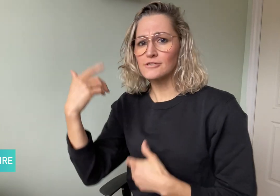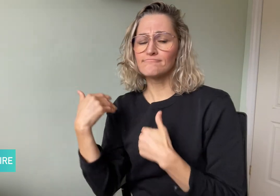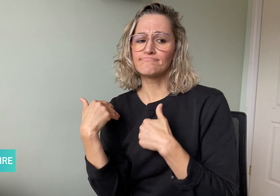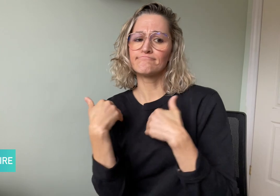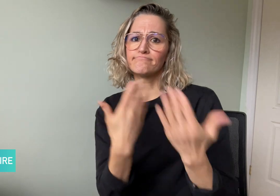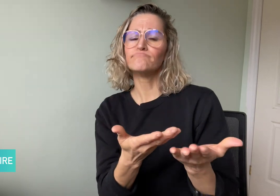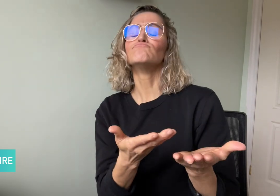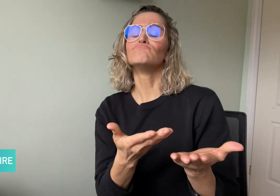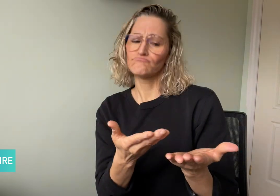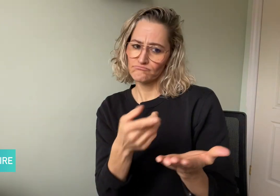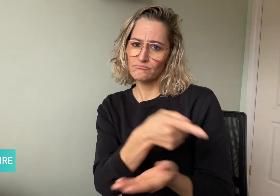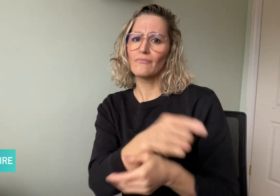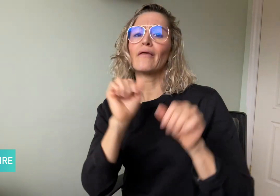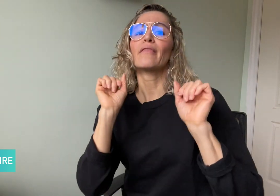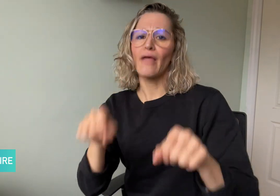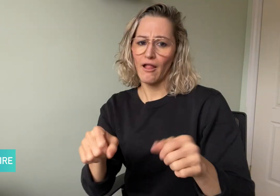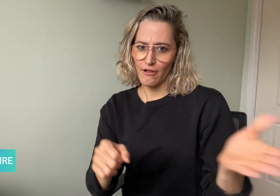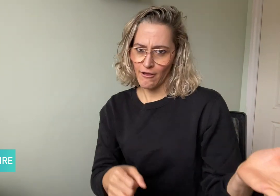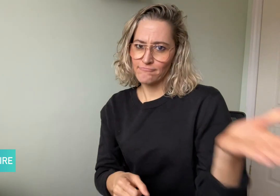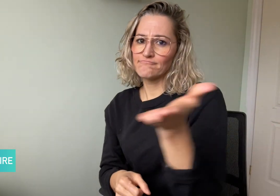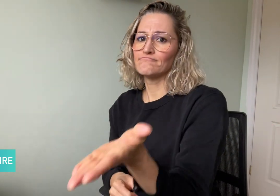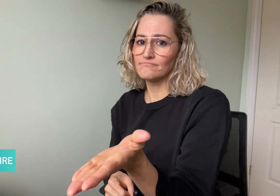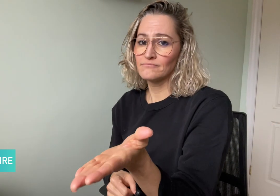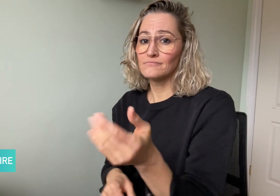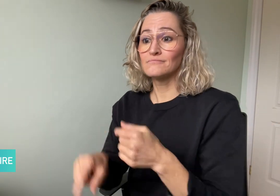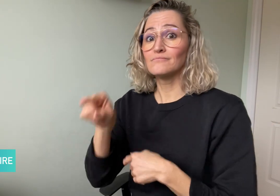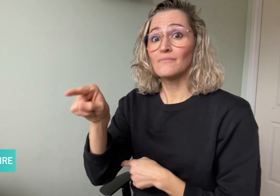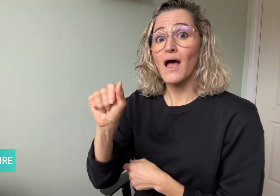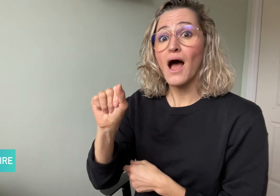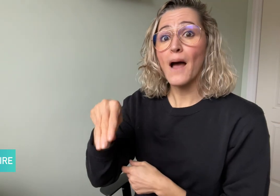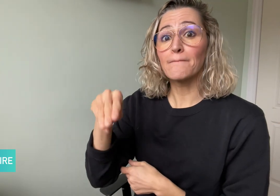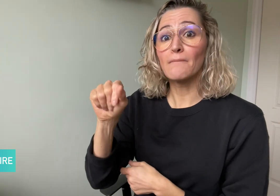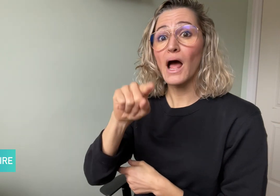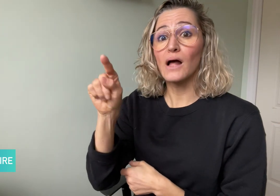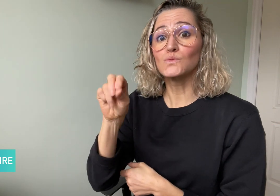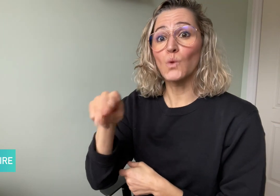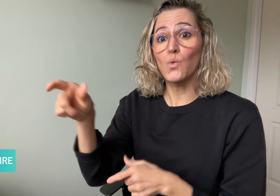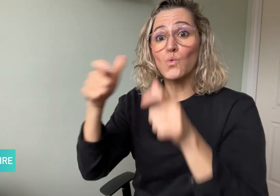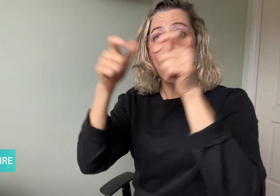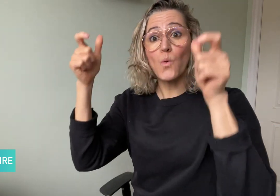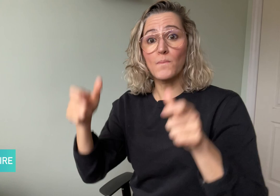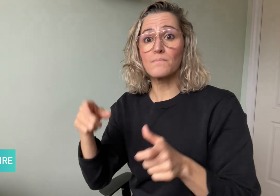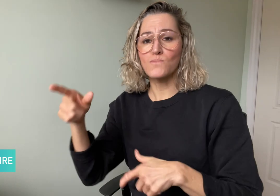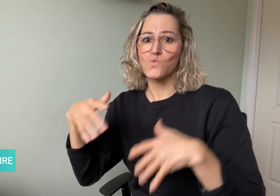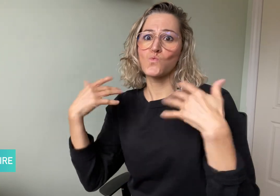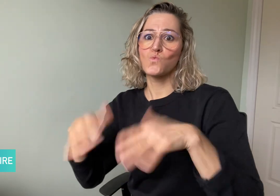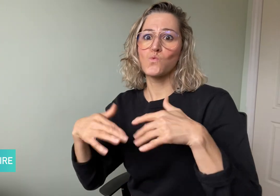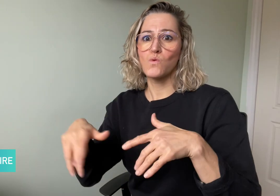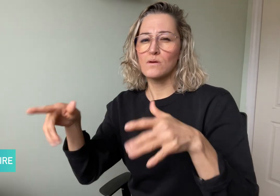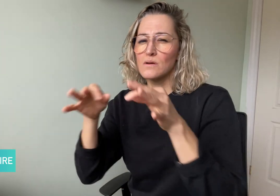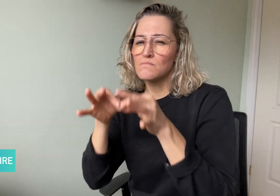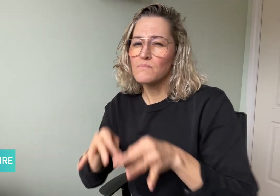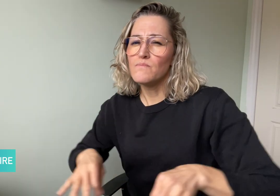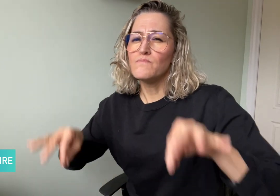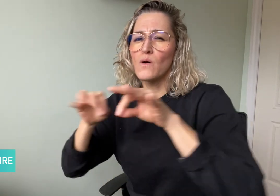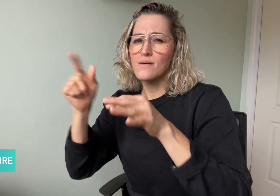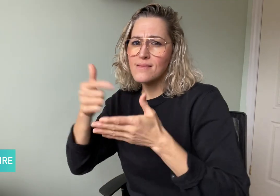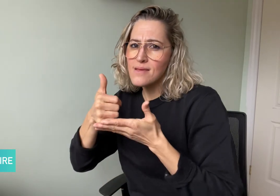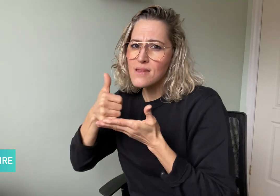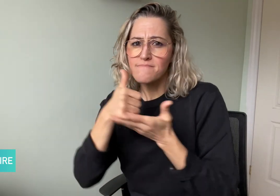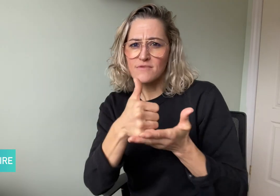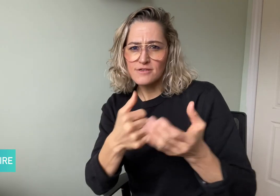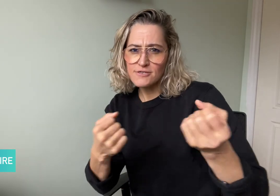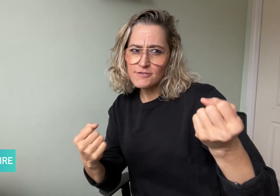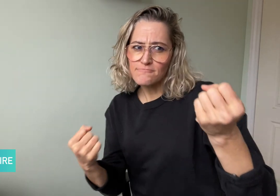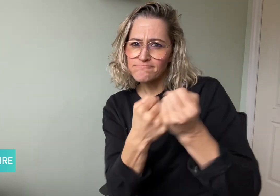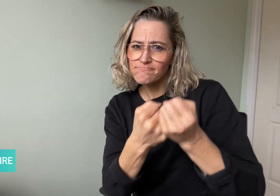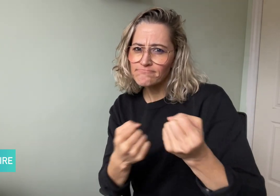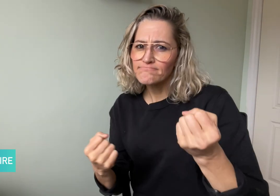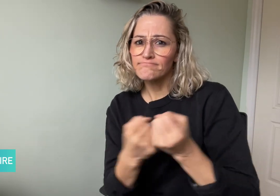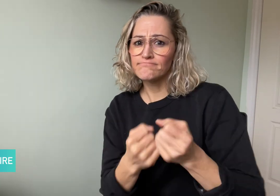of a hearing person. Amazon played a huge part in supporting